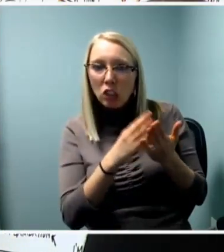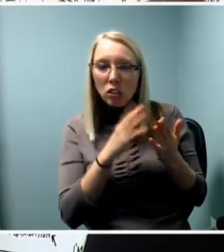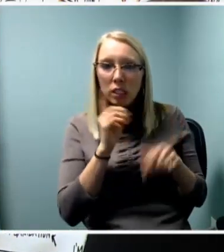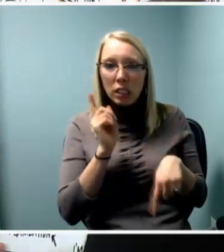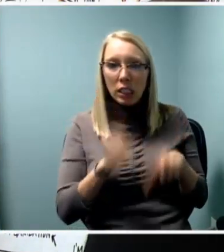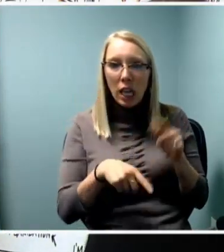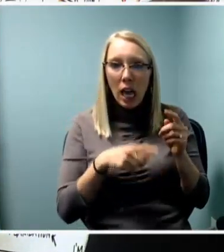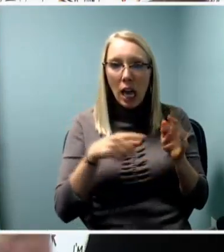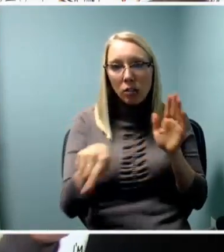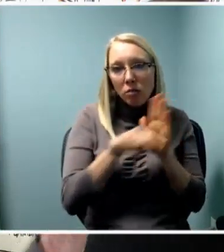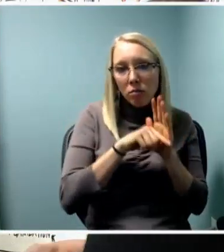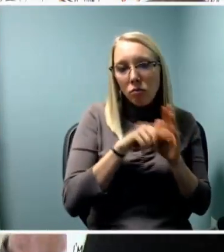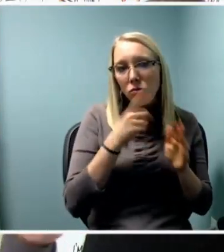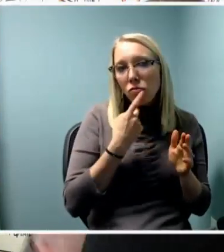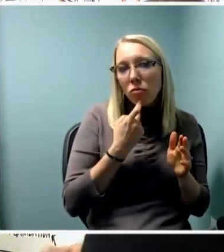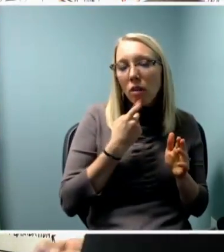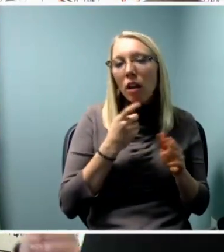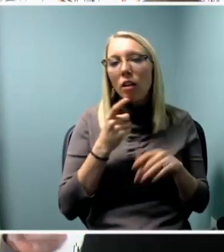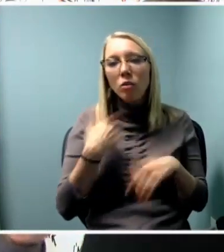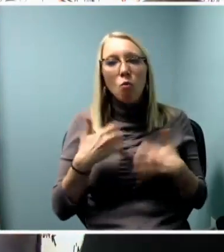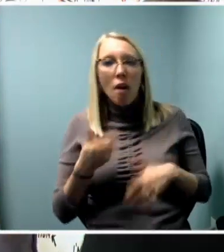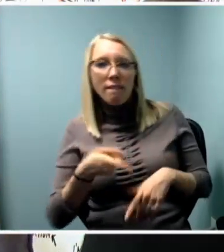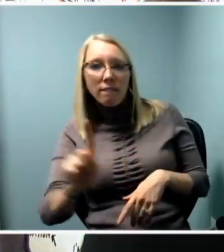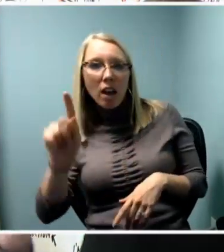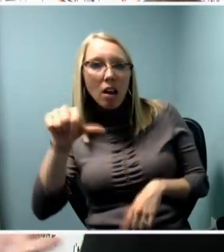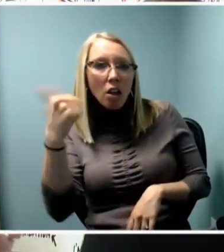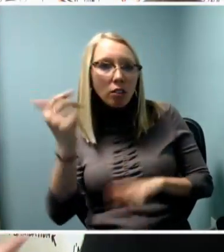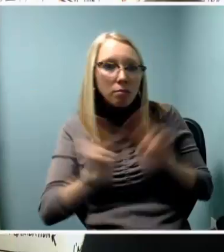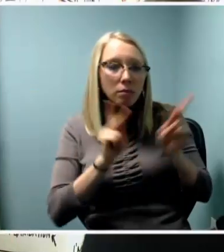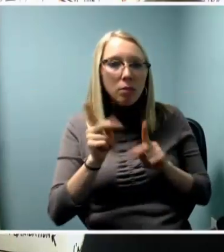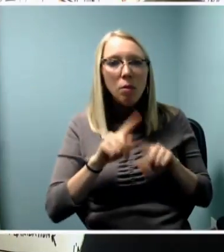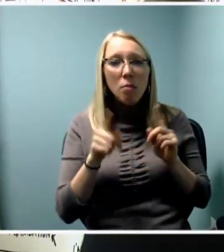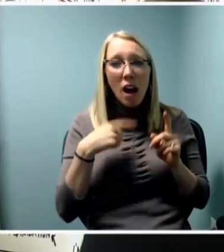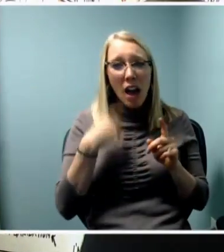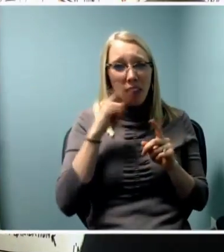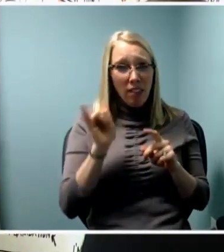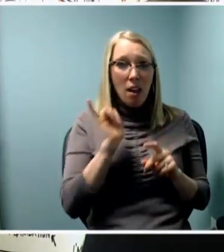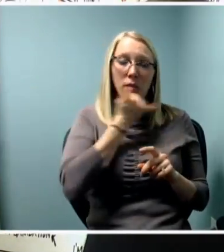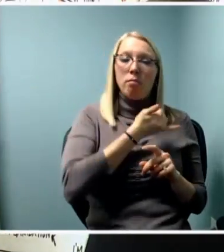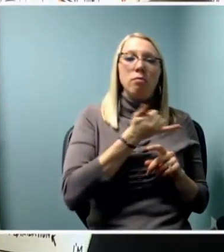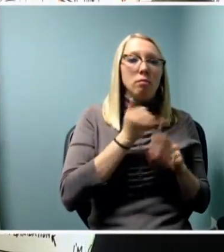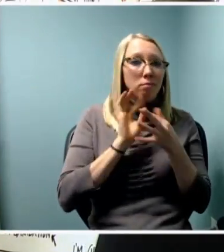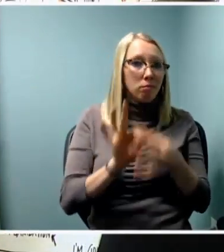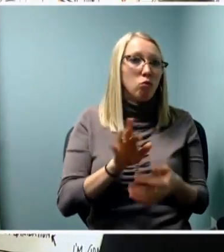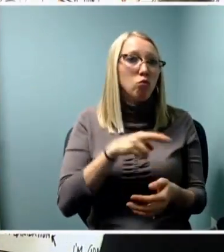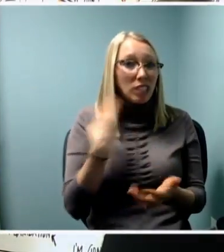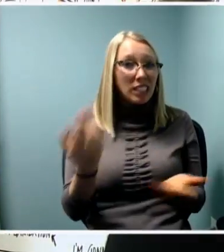but I think "mess up" ties to risk and the very nature of art, art making,